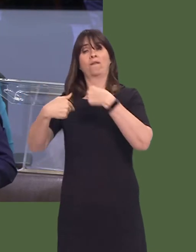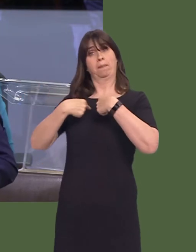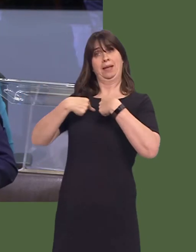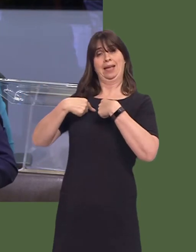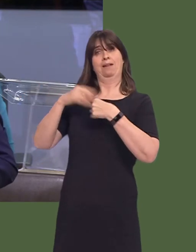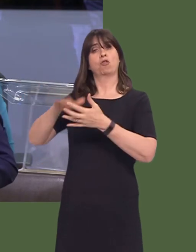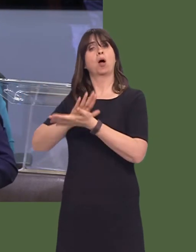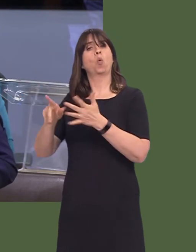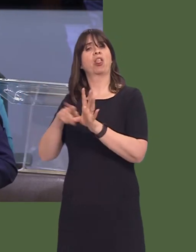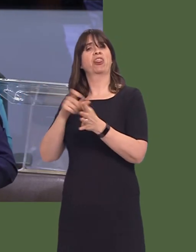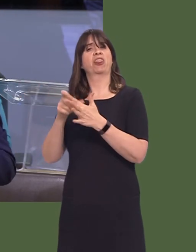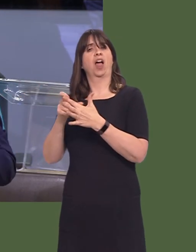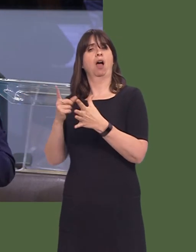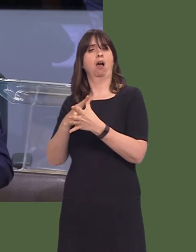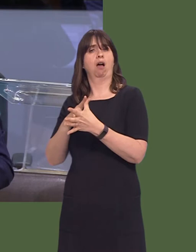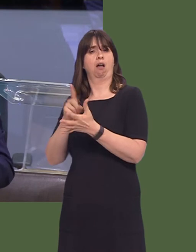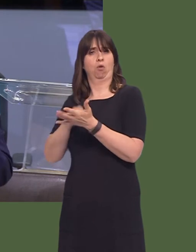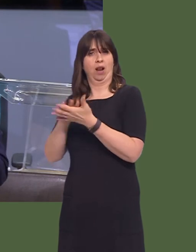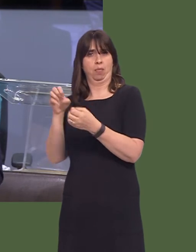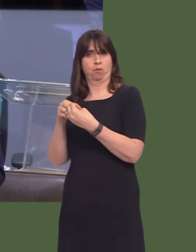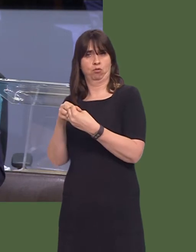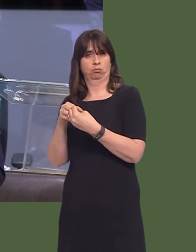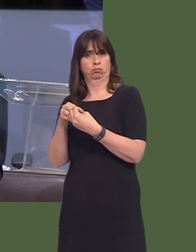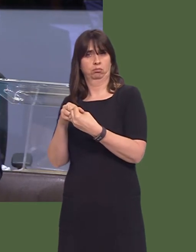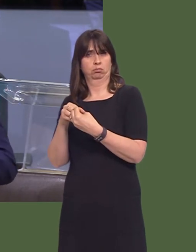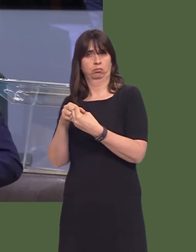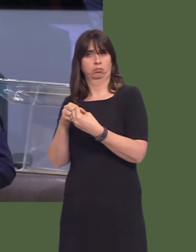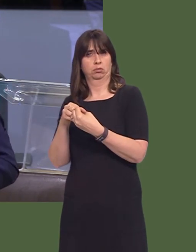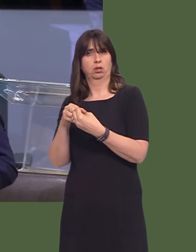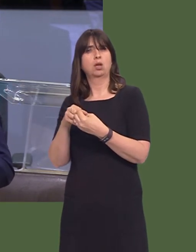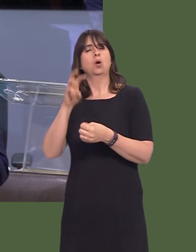of nurturing a culture of accountability and respect within the Welsh Government, it's